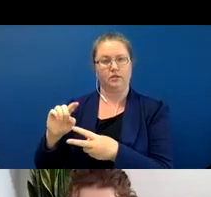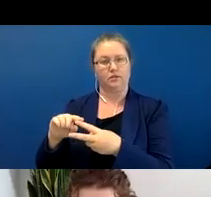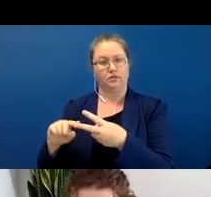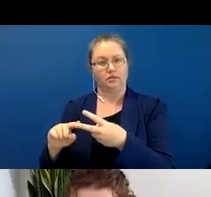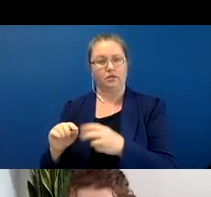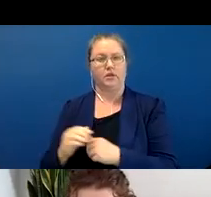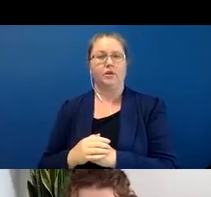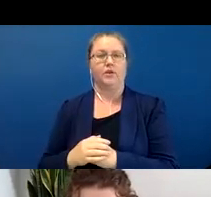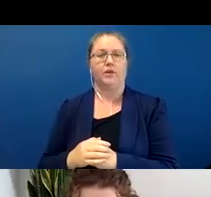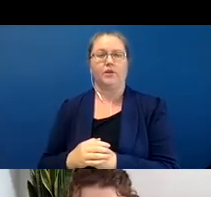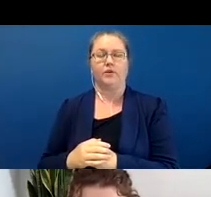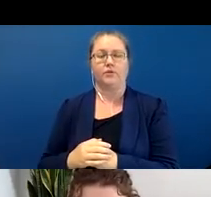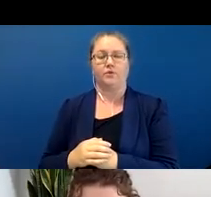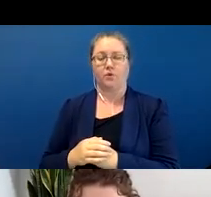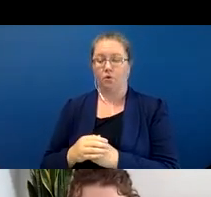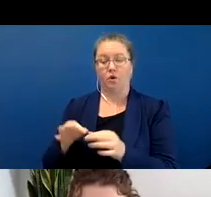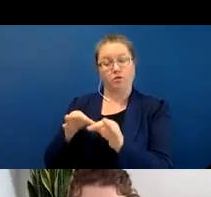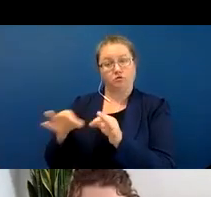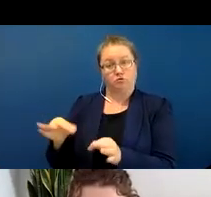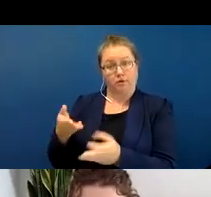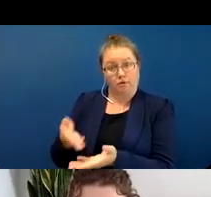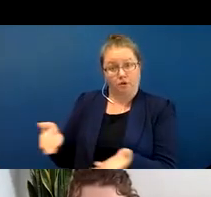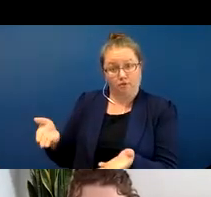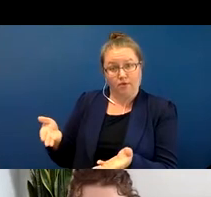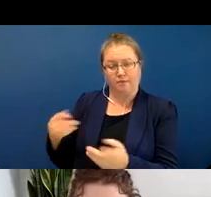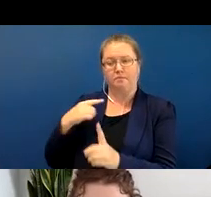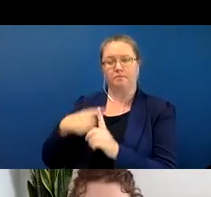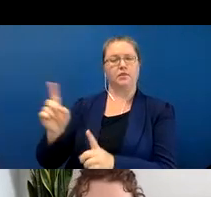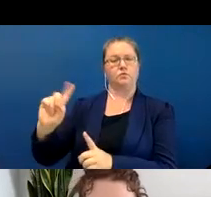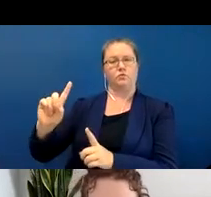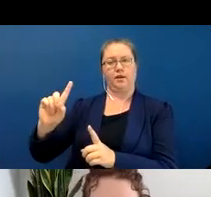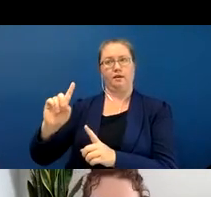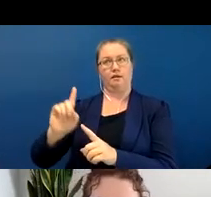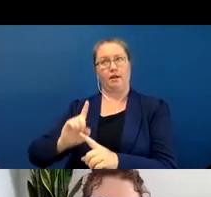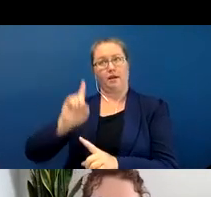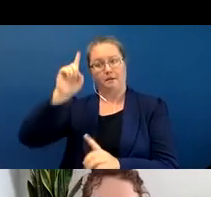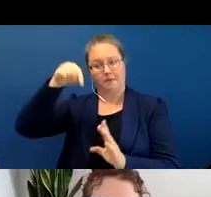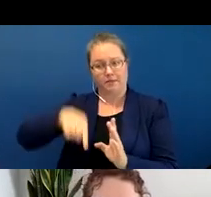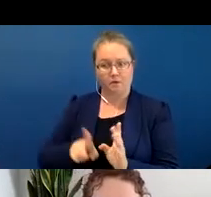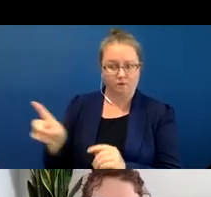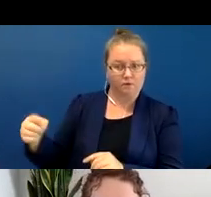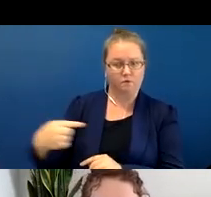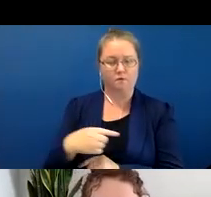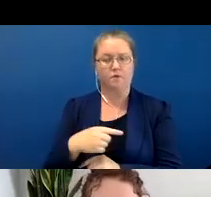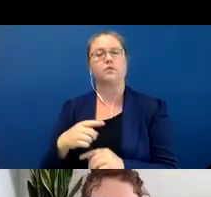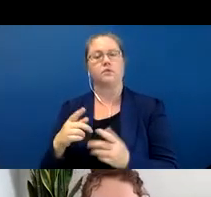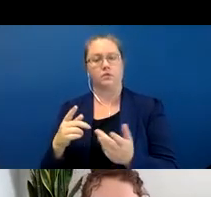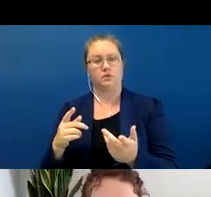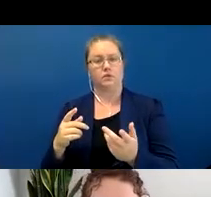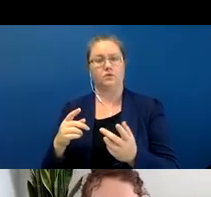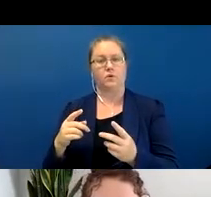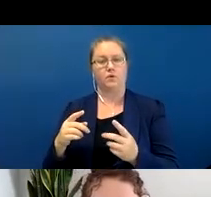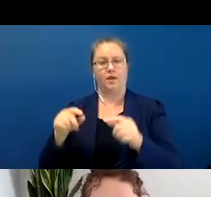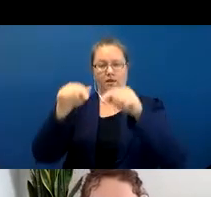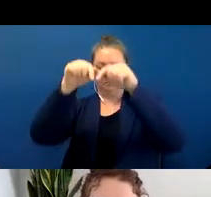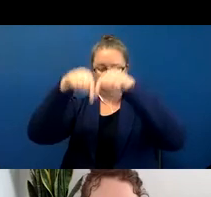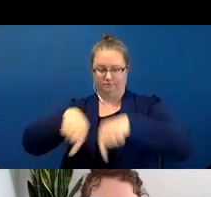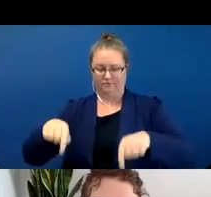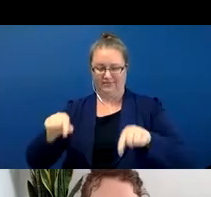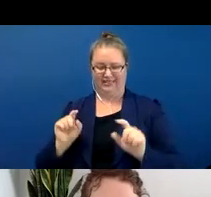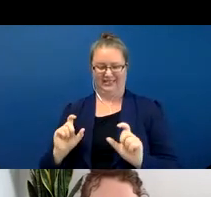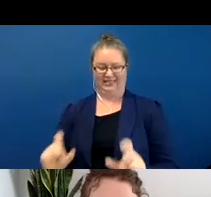of the object but also the orientation in space. So those are basically the two broader